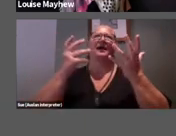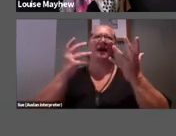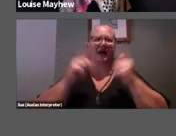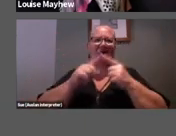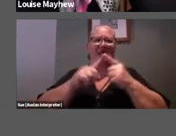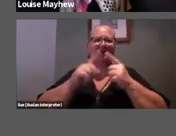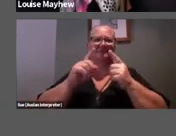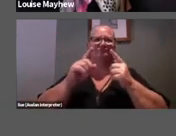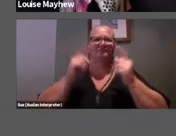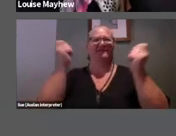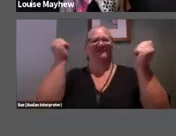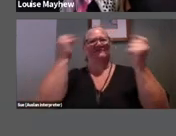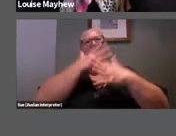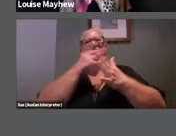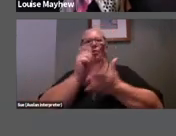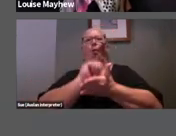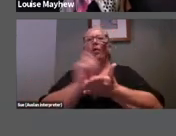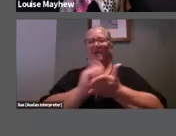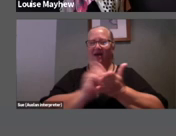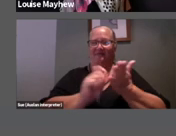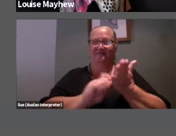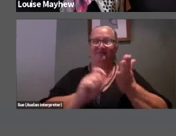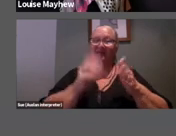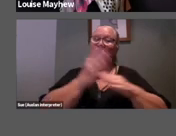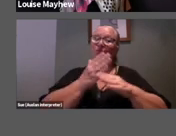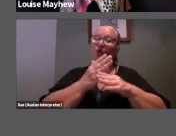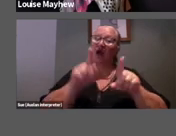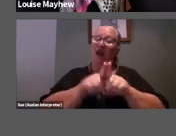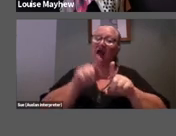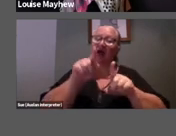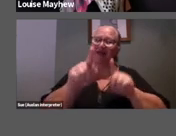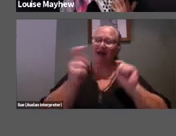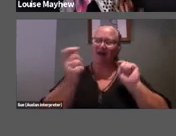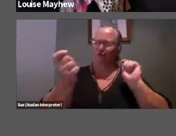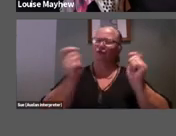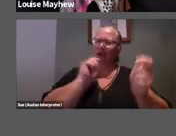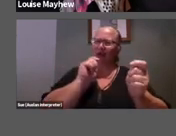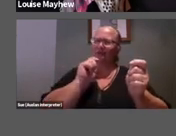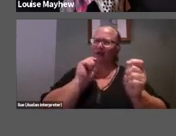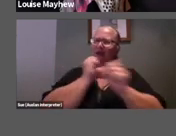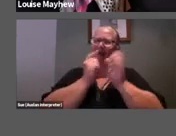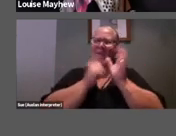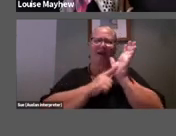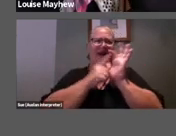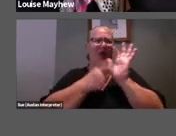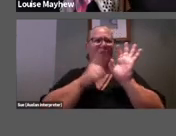authors. Works like these recalibrate galleries from the quiet halls of